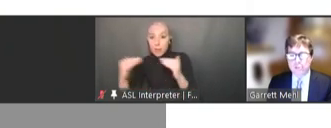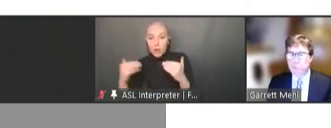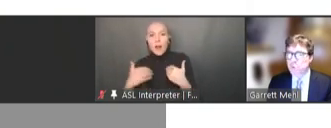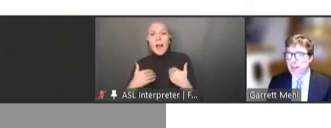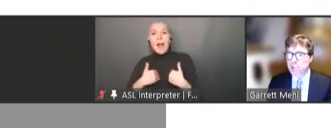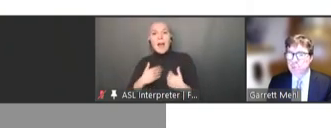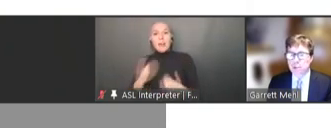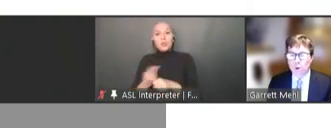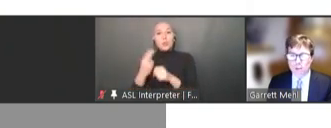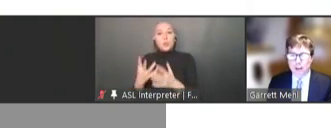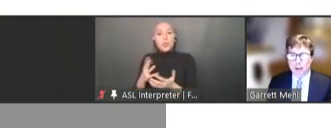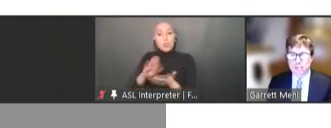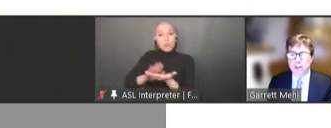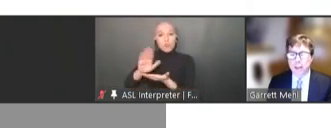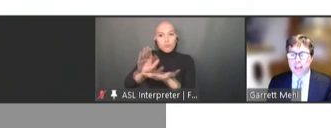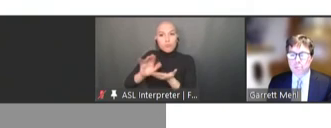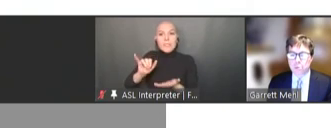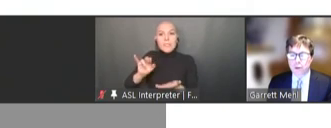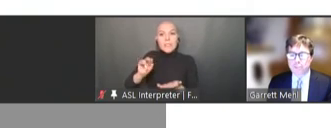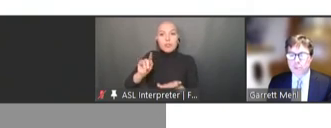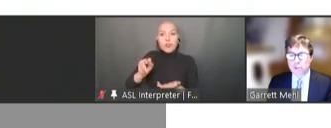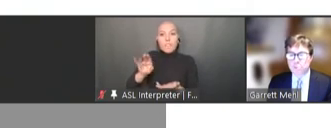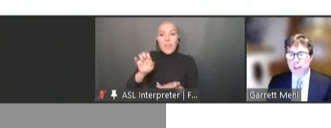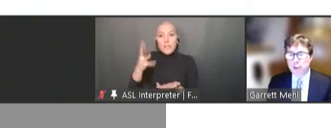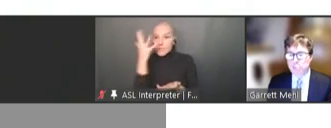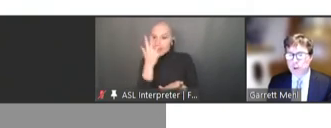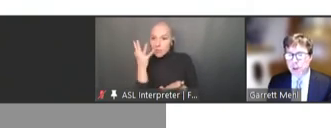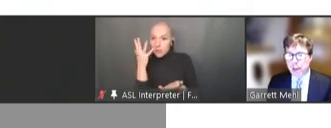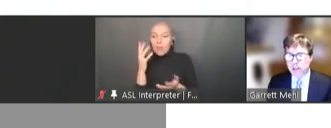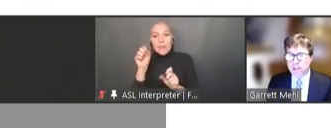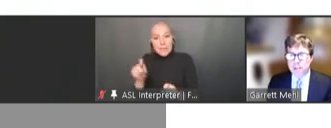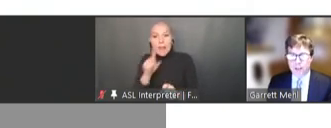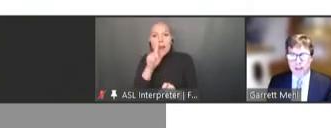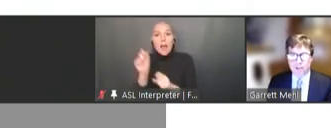is ready to be localized and deployed for use by health program actors in a country.